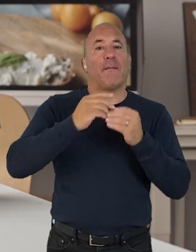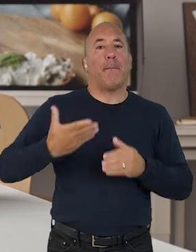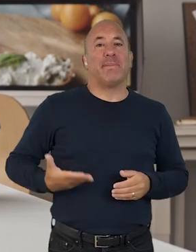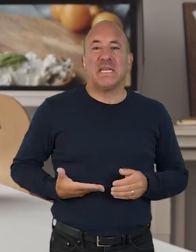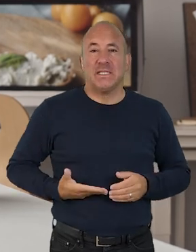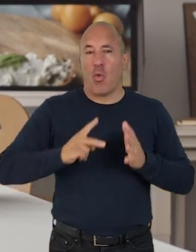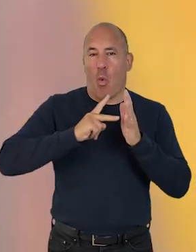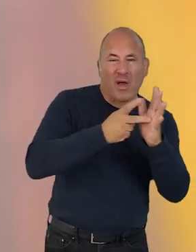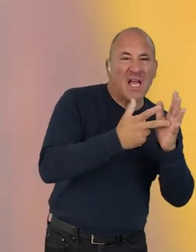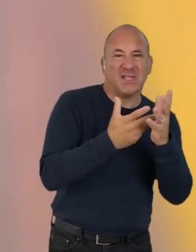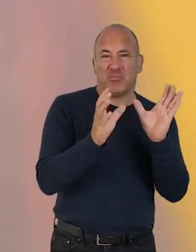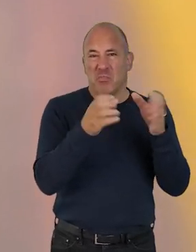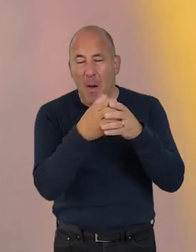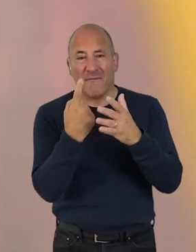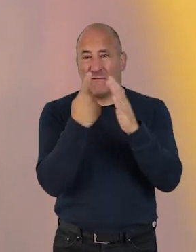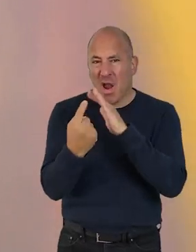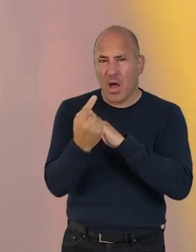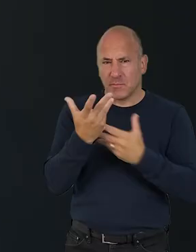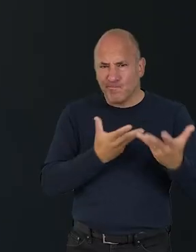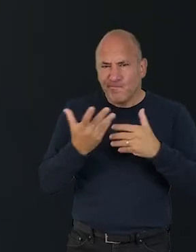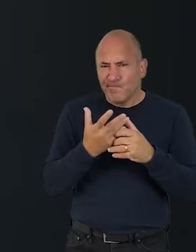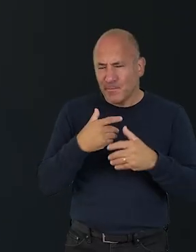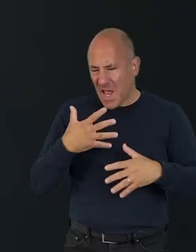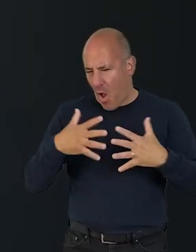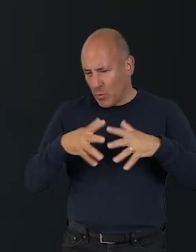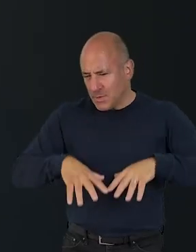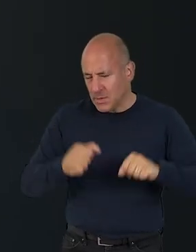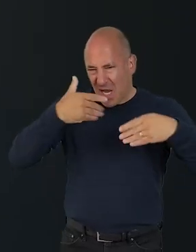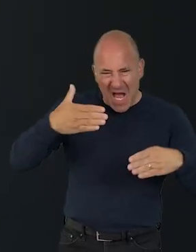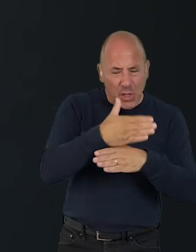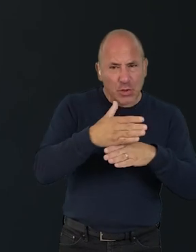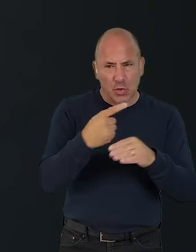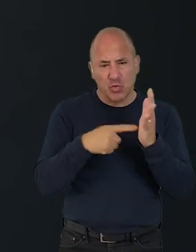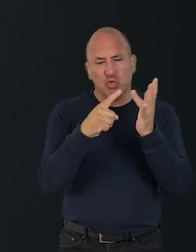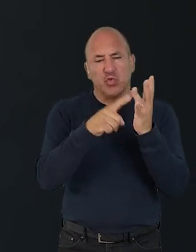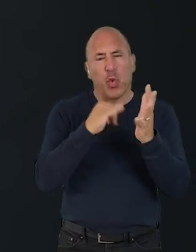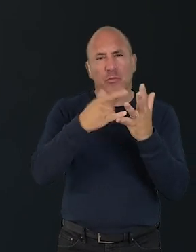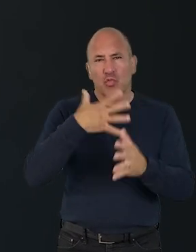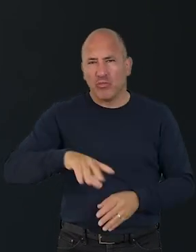what tools they might need to kick start action. Smaller creative entities are an essential part of our creative ecology,